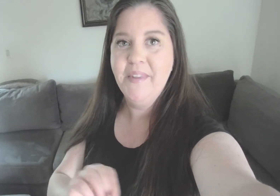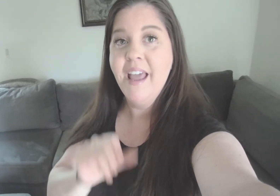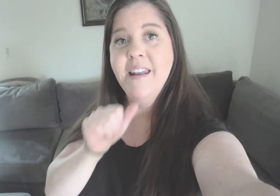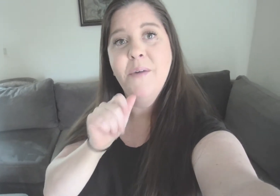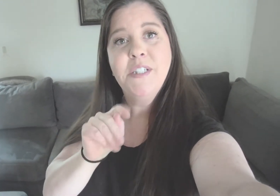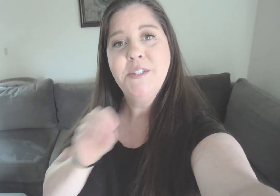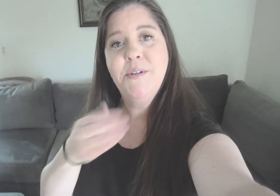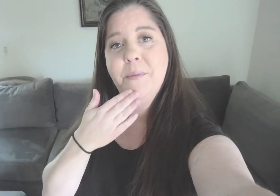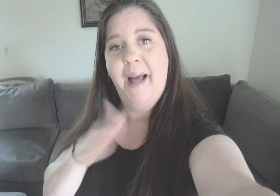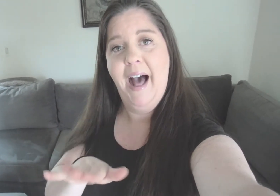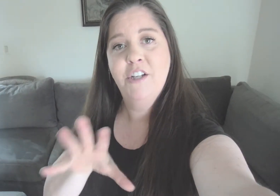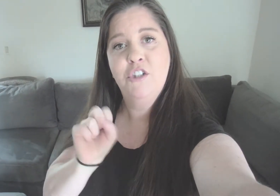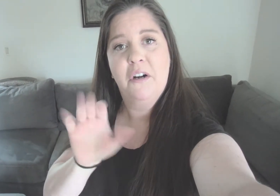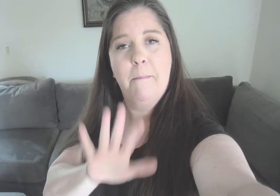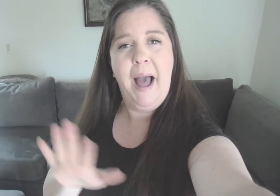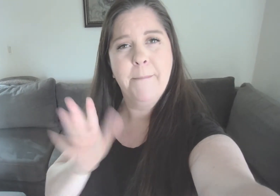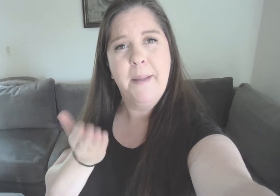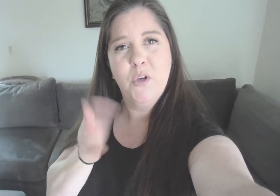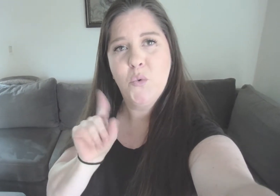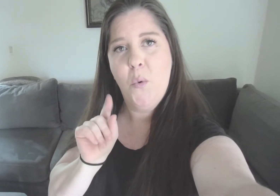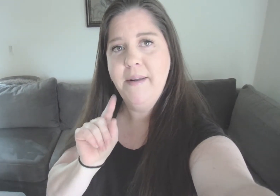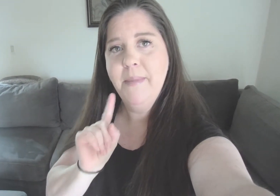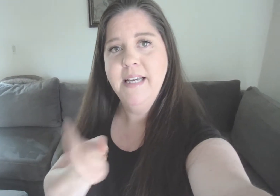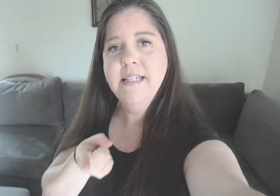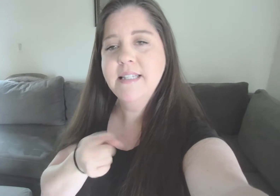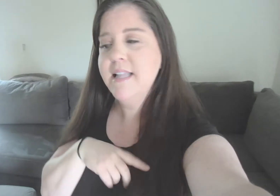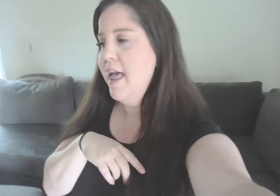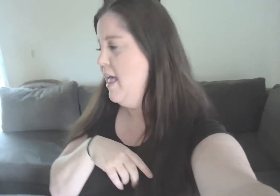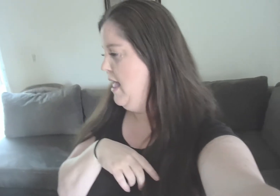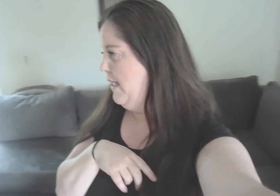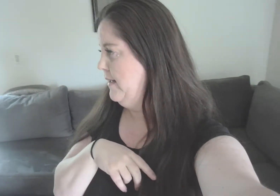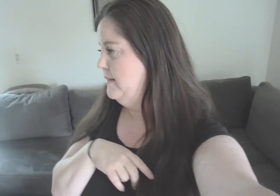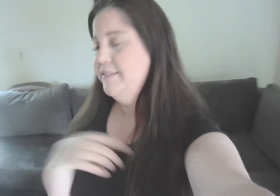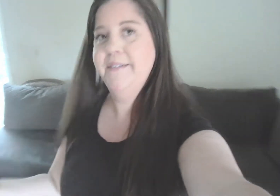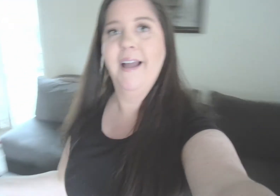That wasn't too bad. It took about maybe 20 minutes and - yeah